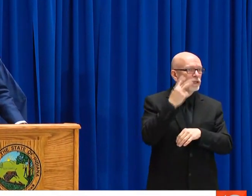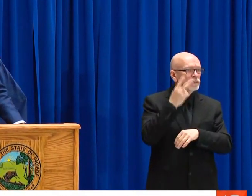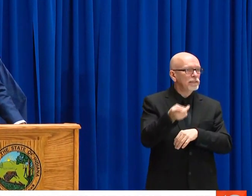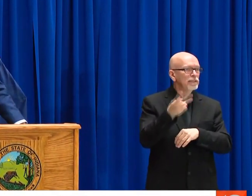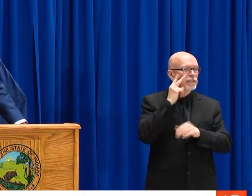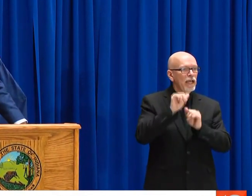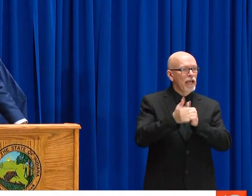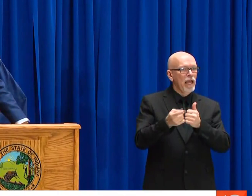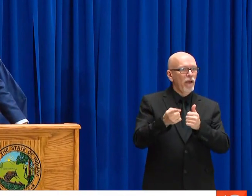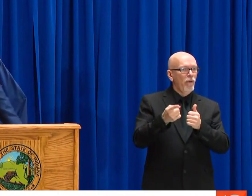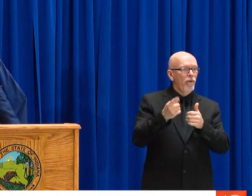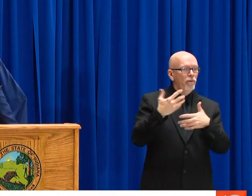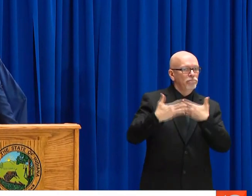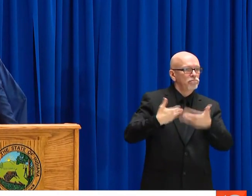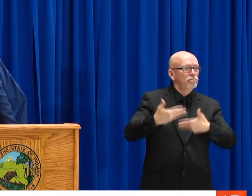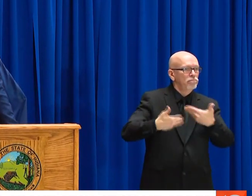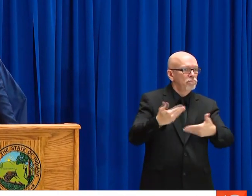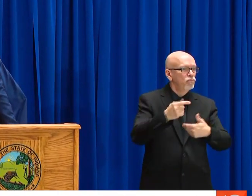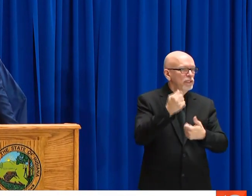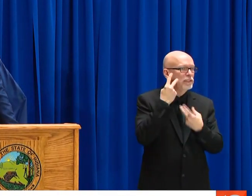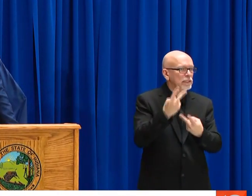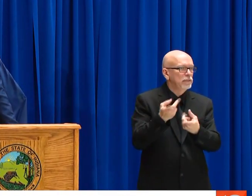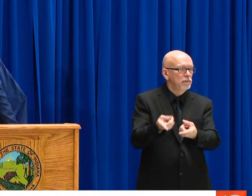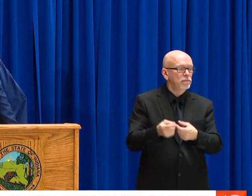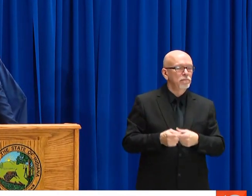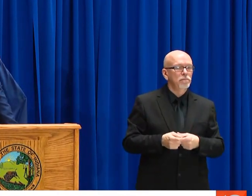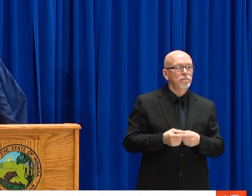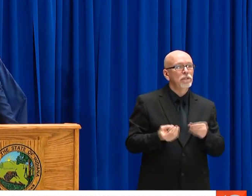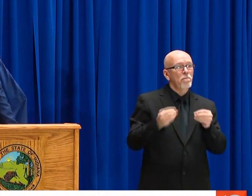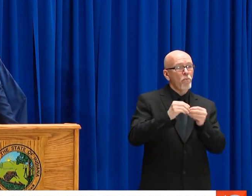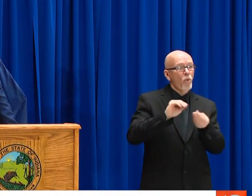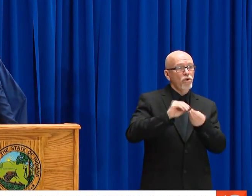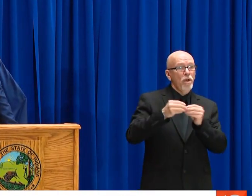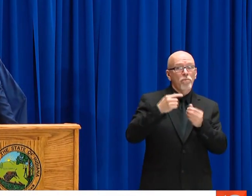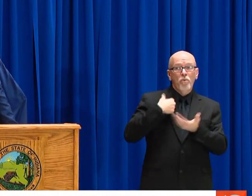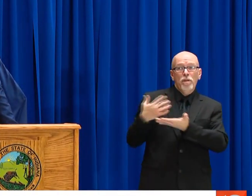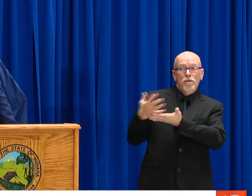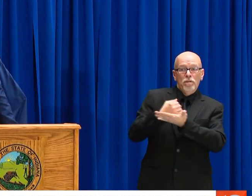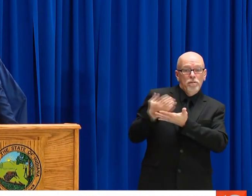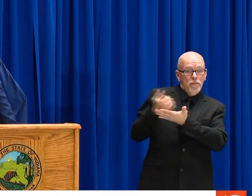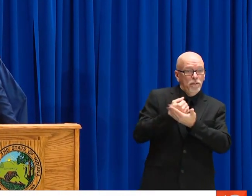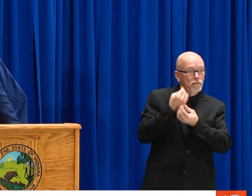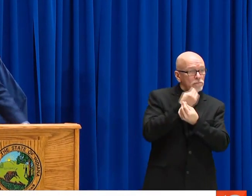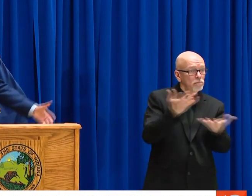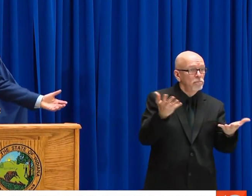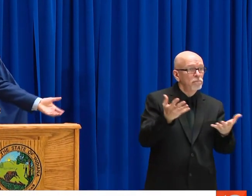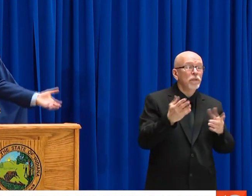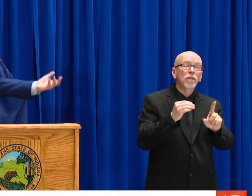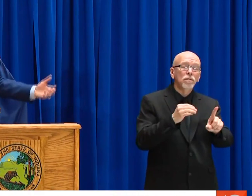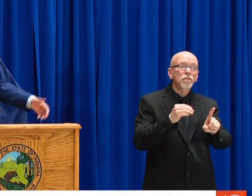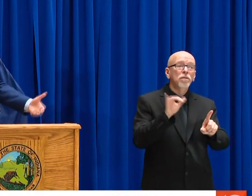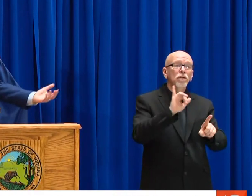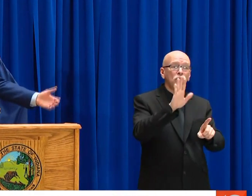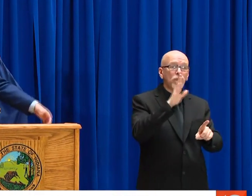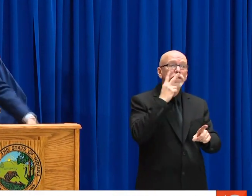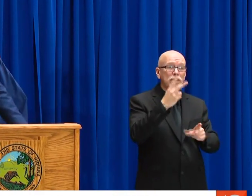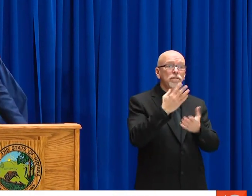WE'RE GOING TO BE MEASURING EVERY DAY. YOU CAN AS WELL. YOU CAN GO TO THE DEPARTMENT OF HEALTH'S WEBSITE AND TRACK AND SEE THE TREND. AND YOU CAN SEE HOW THIS IS COMPOUNDING.